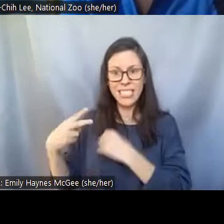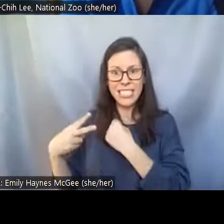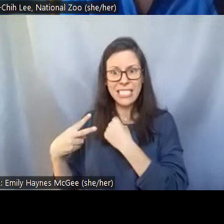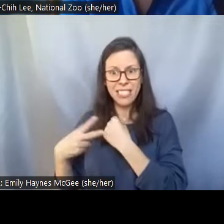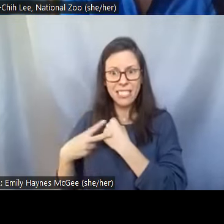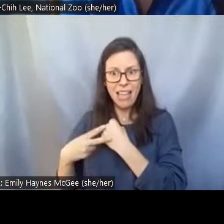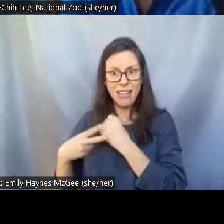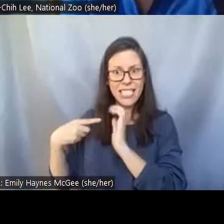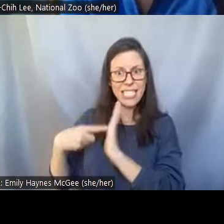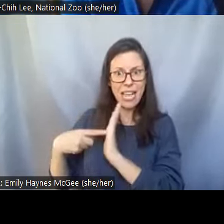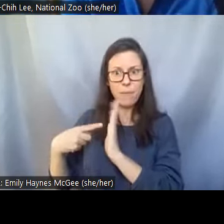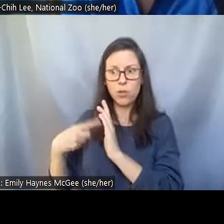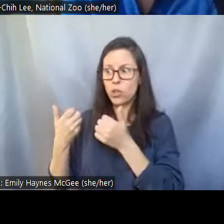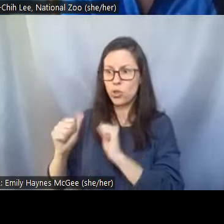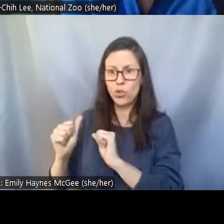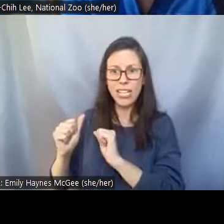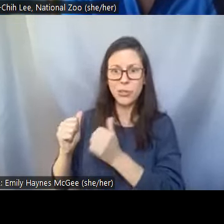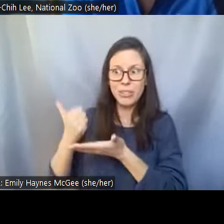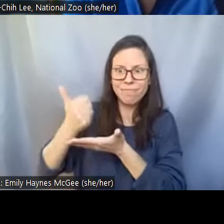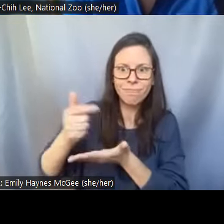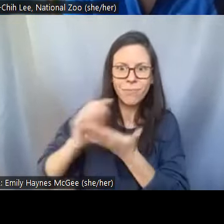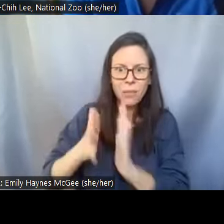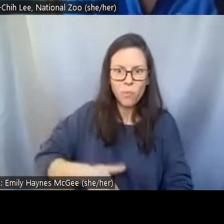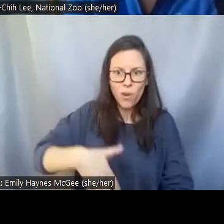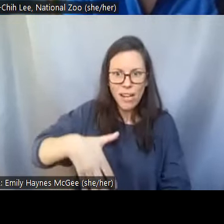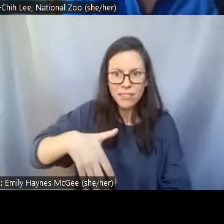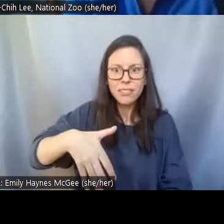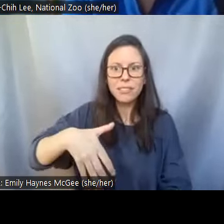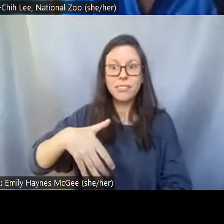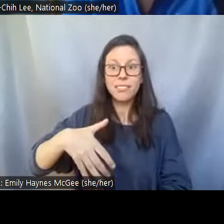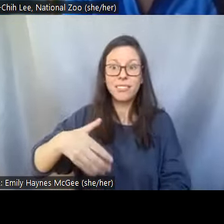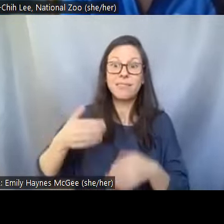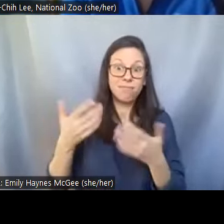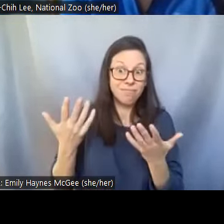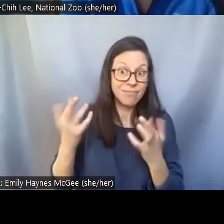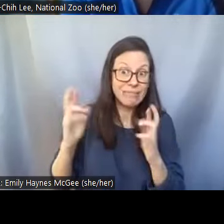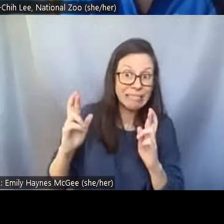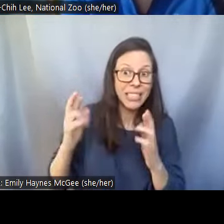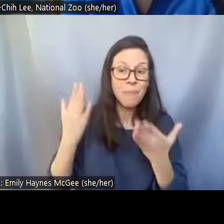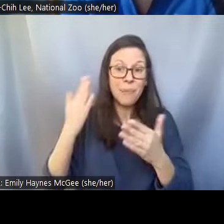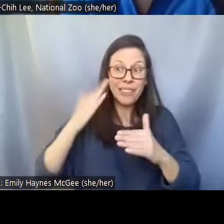events assistive reproductive techniques trying to see if they can save this species from extinction.